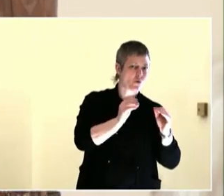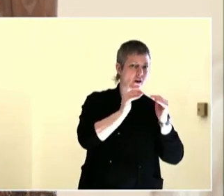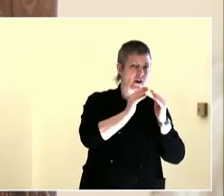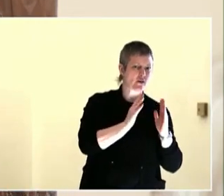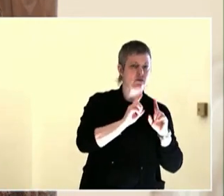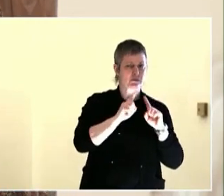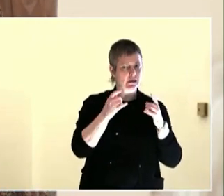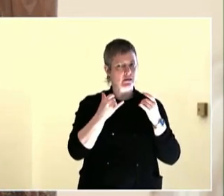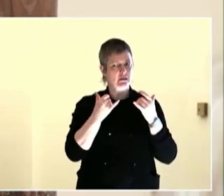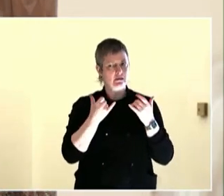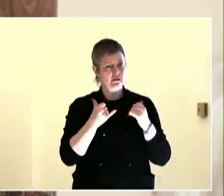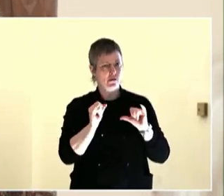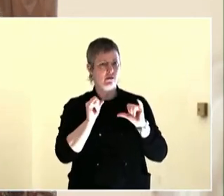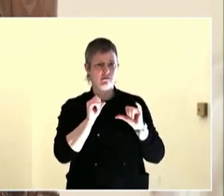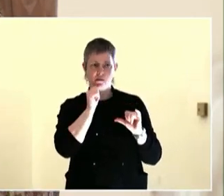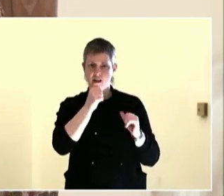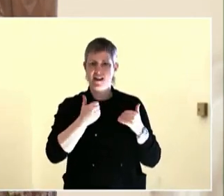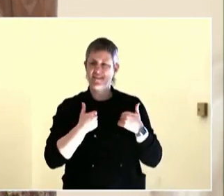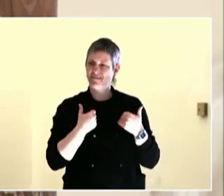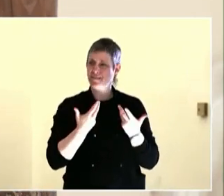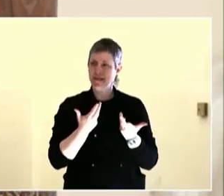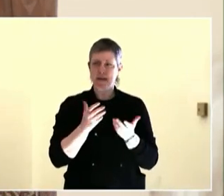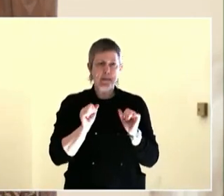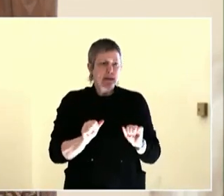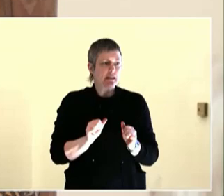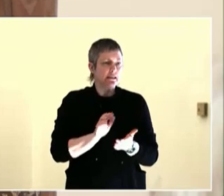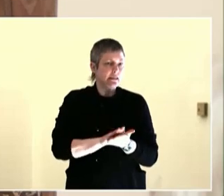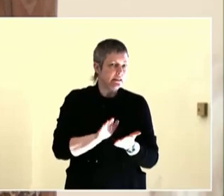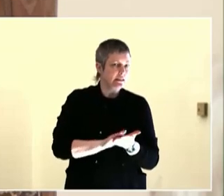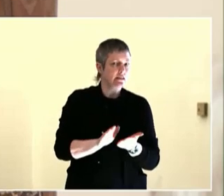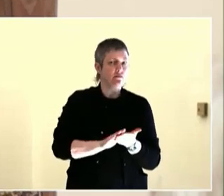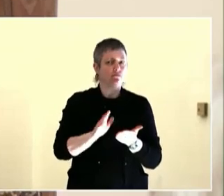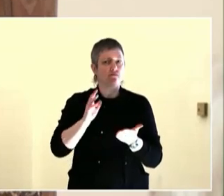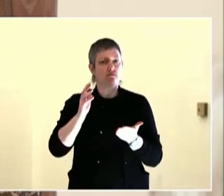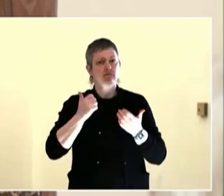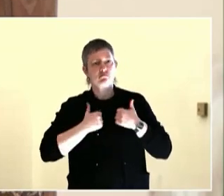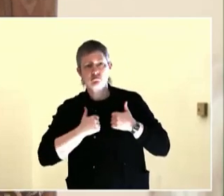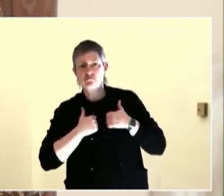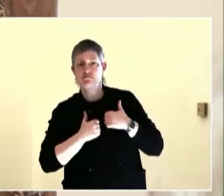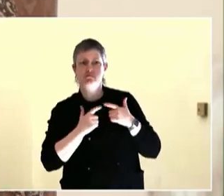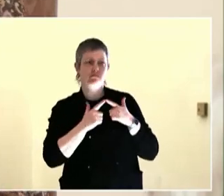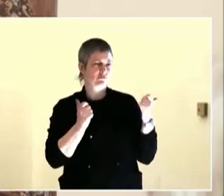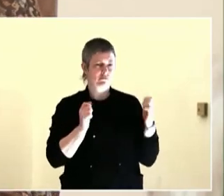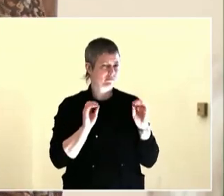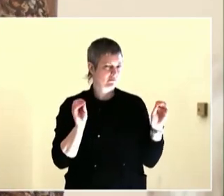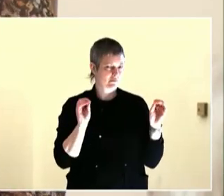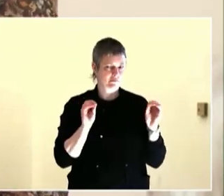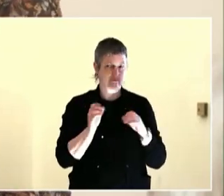next steps, always, set some priorities. What are you going to do? Now we're educated.